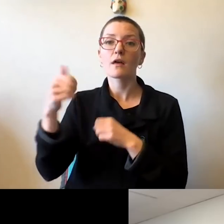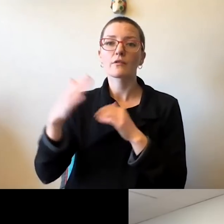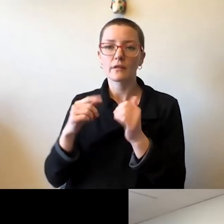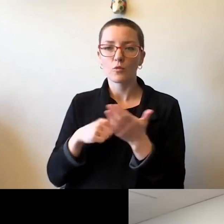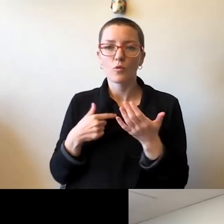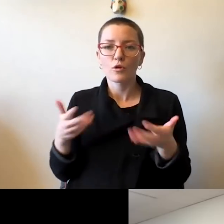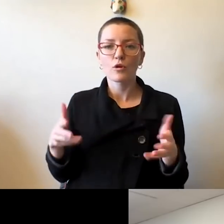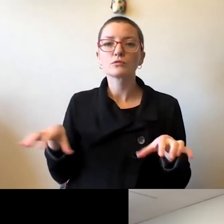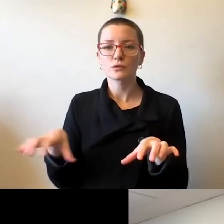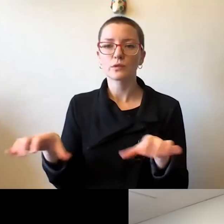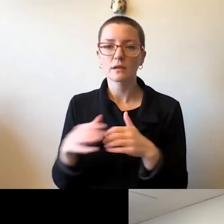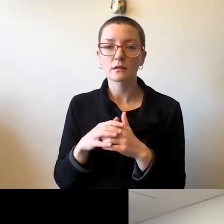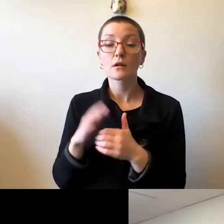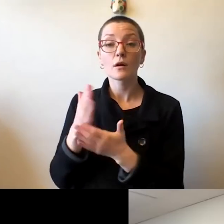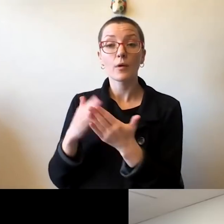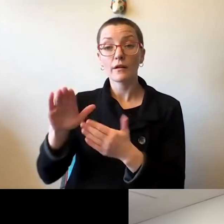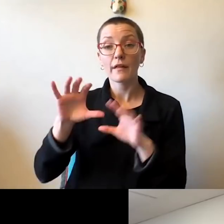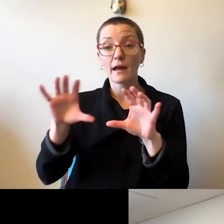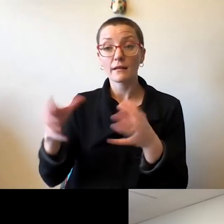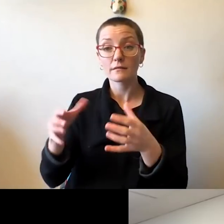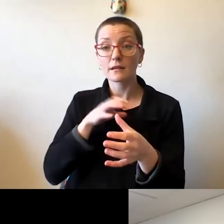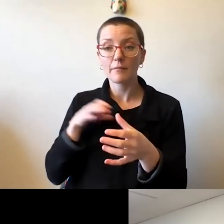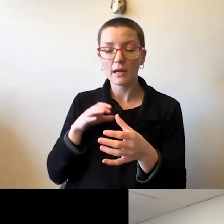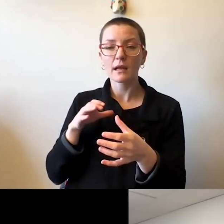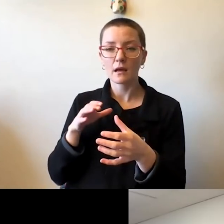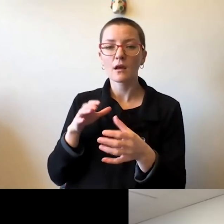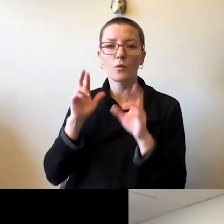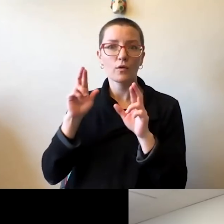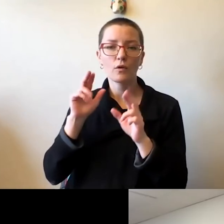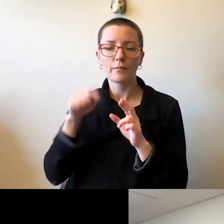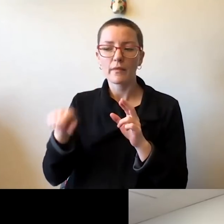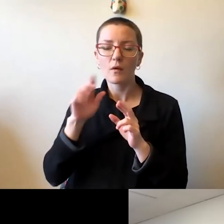And part of that we hope is going to create additional opportunities for that